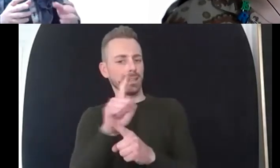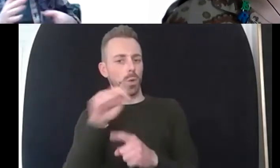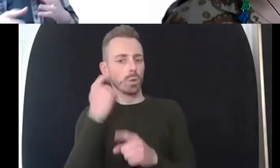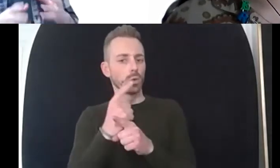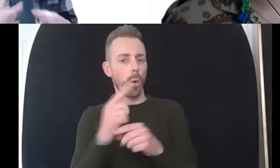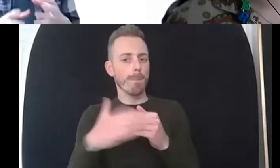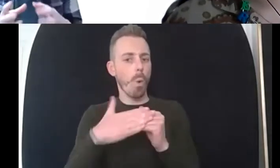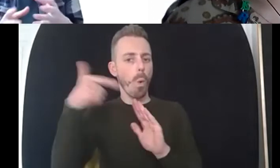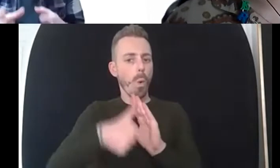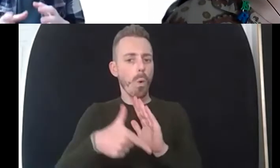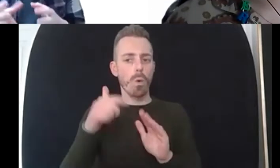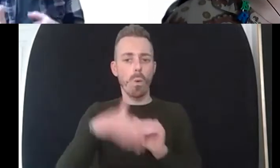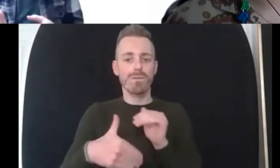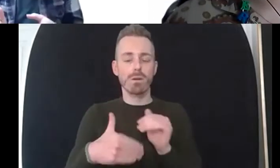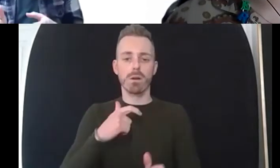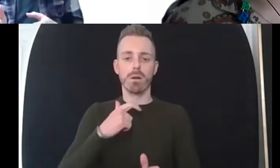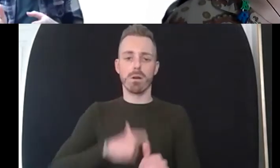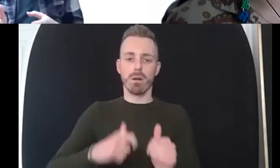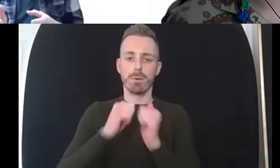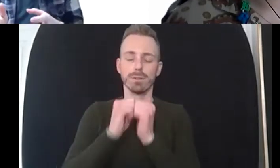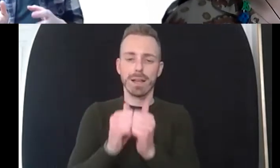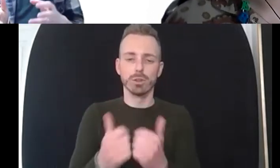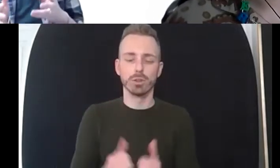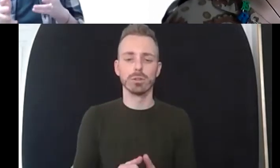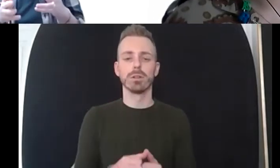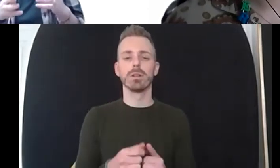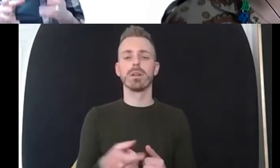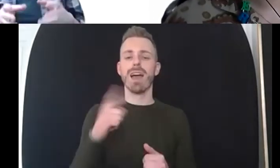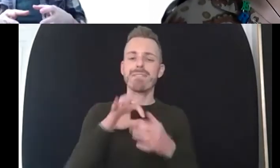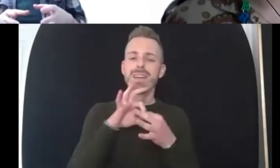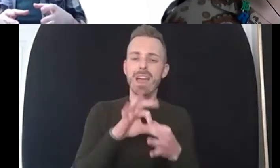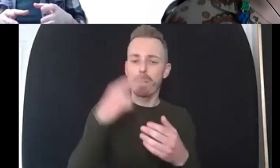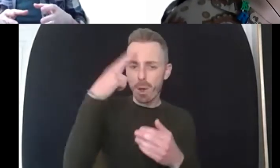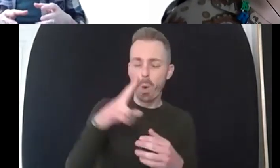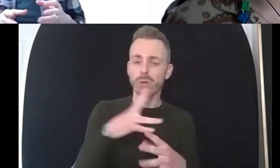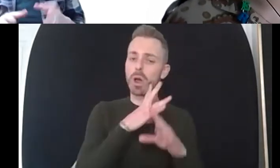a type of therapy called acceptance and commitment therapy um which we would kind of okay well